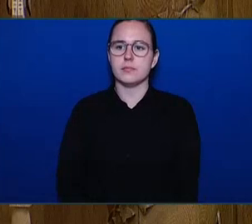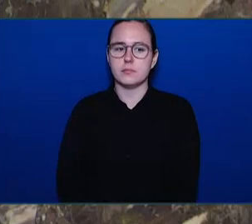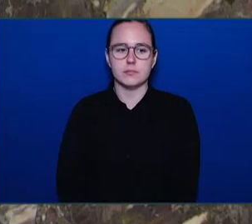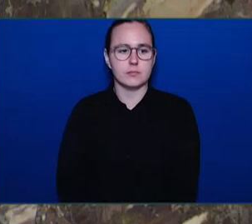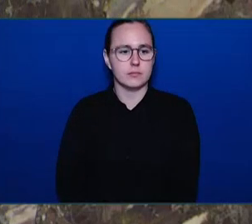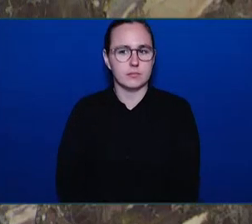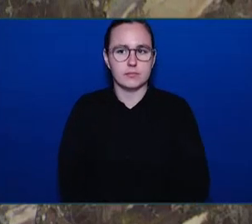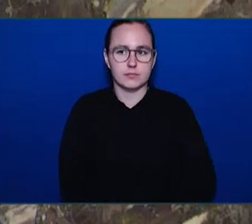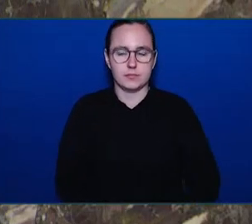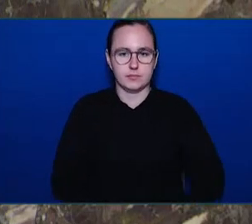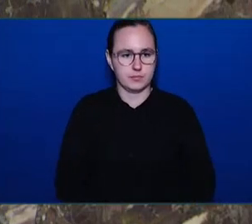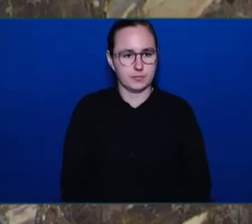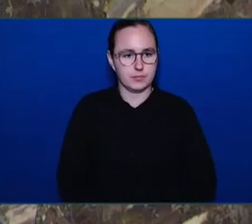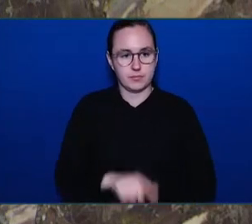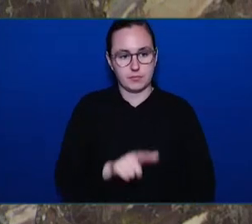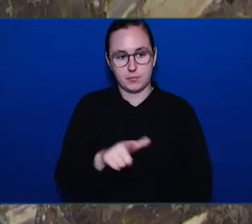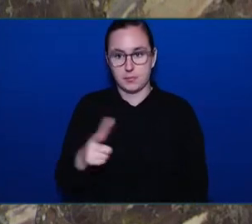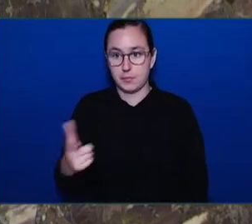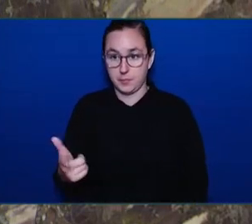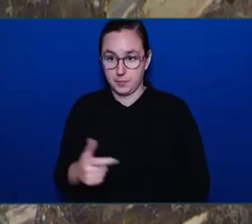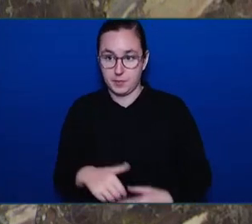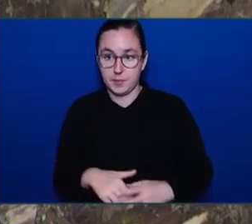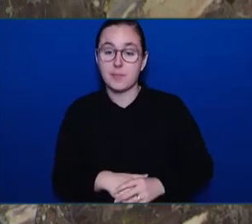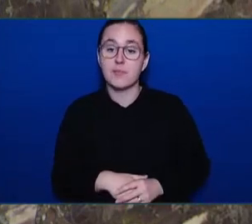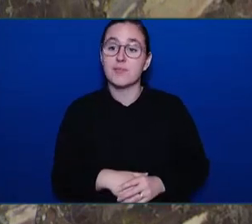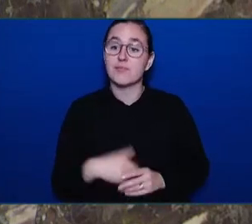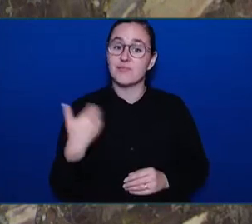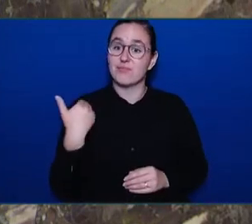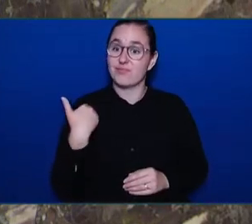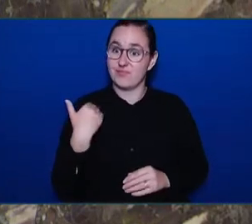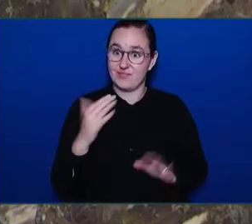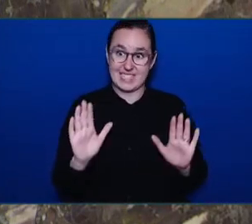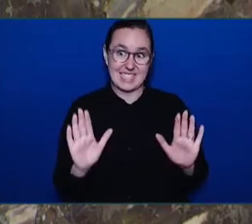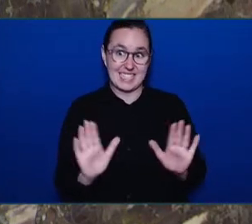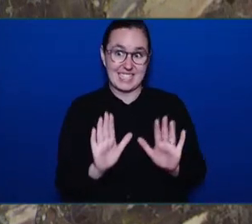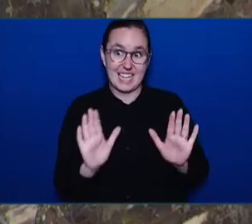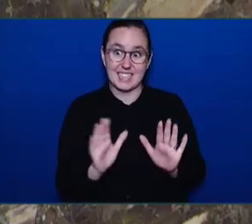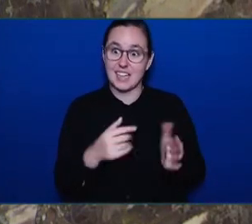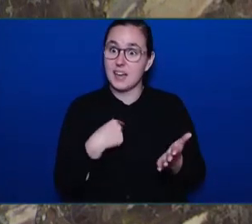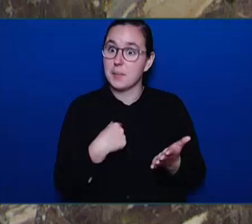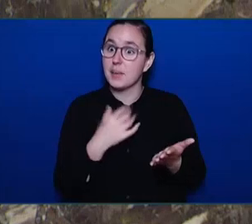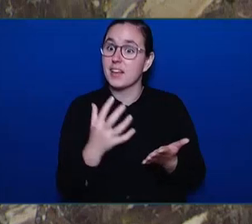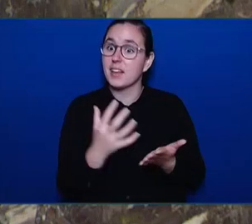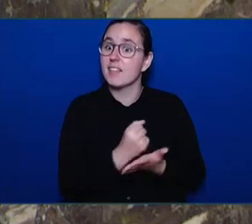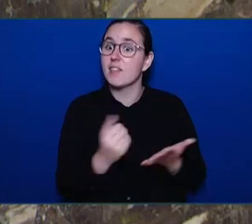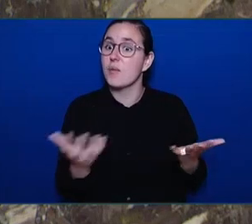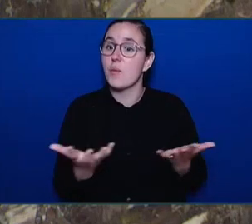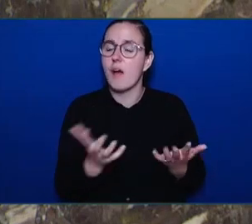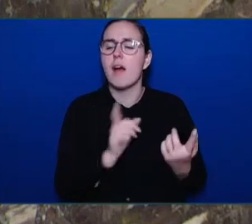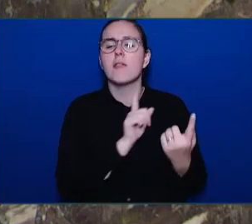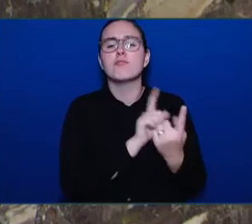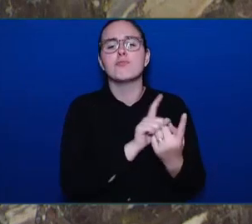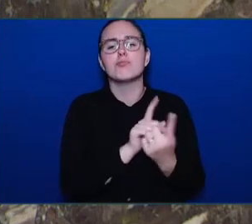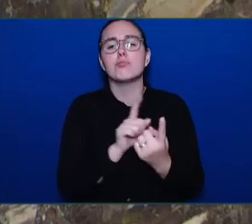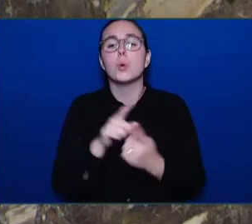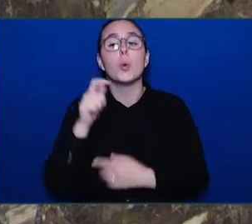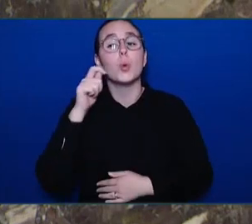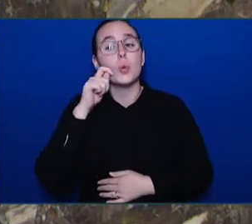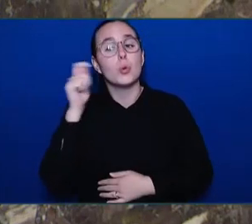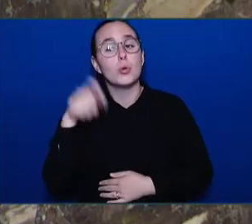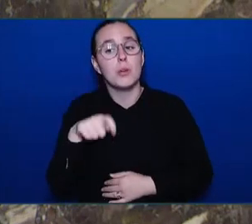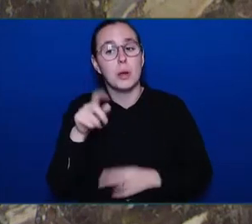a great opportunity to meet displaced Ukrainians who have settled in the Comox Valley. I apologize